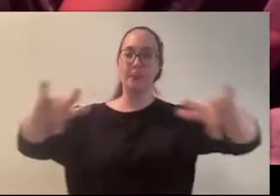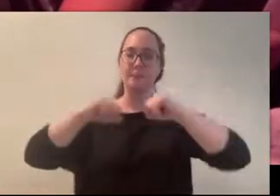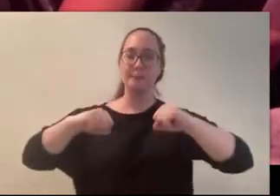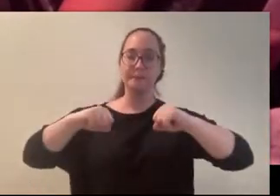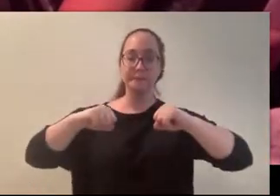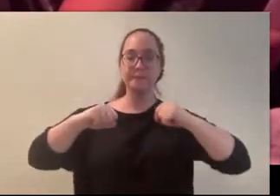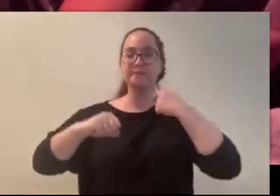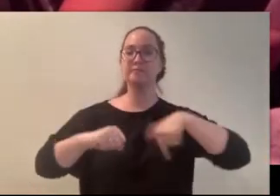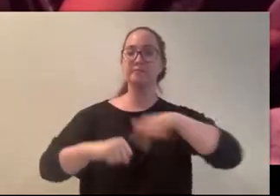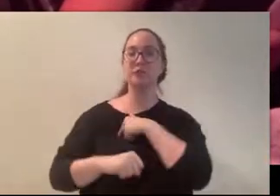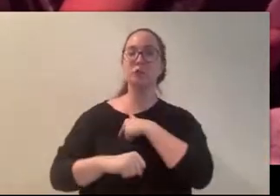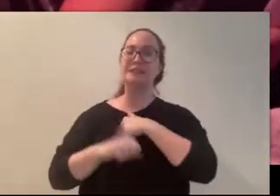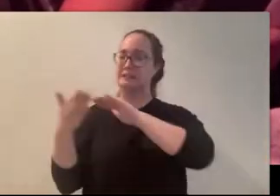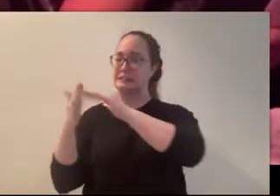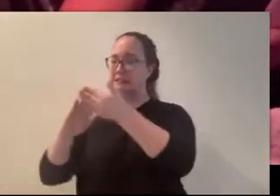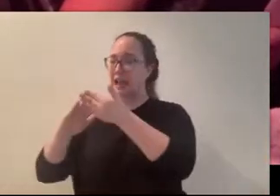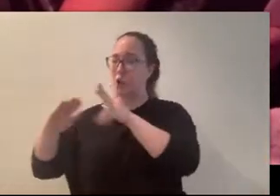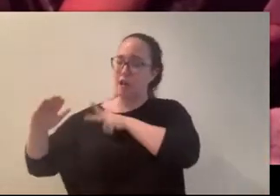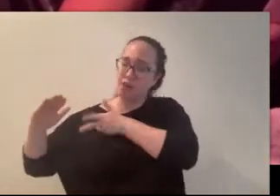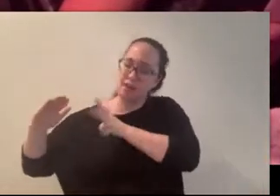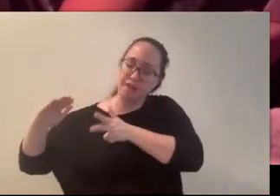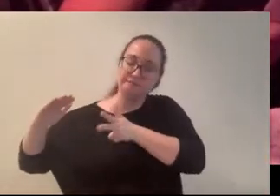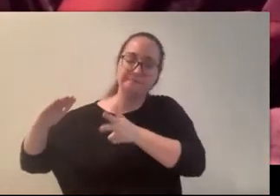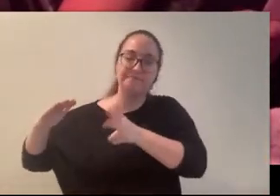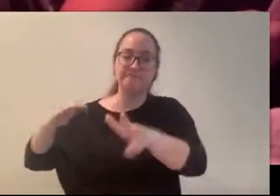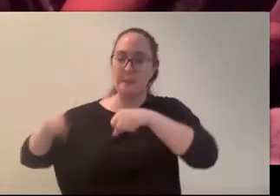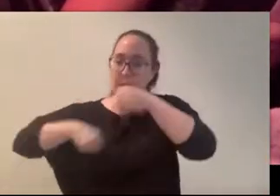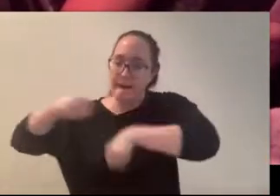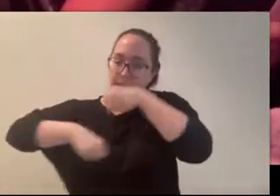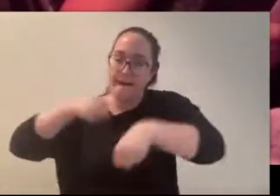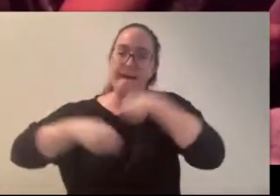and passed into the outskirts, where the insects were louder,